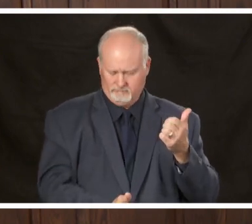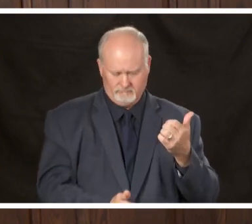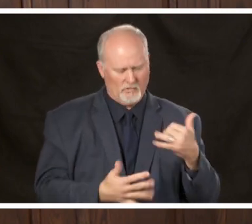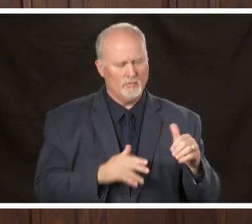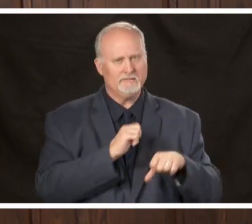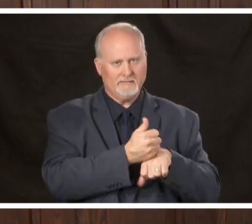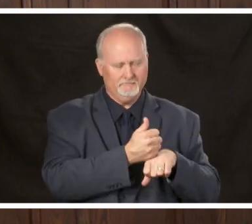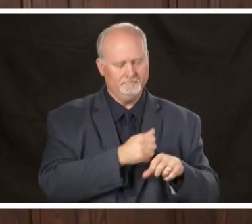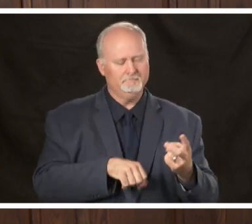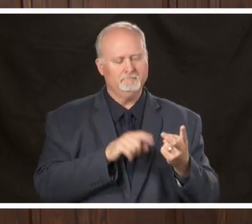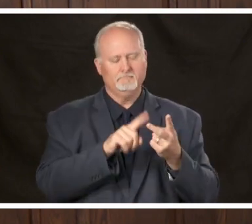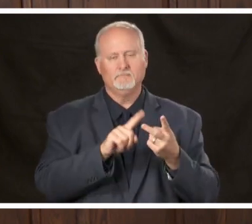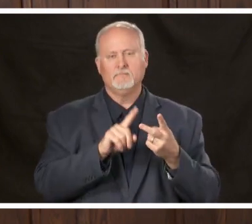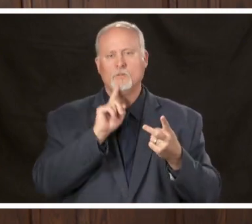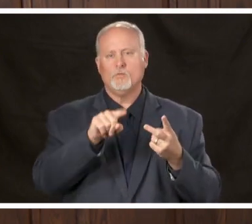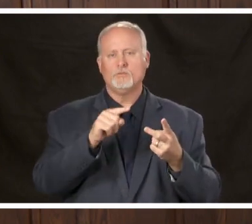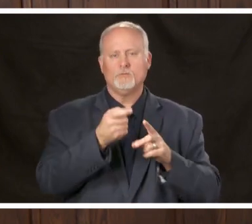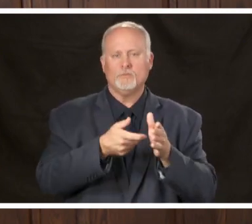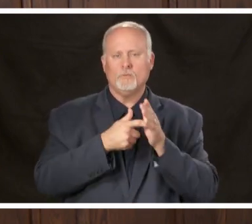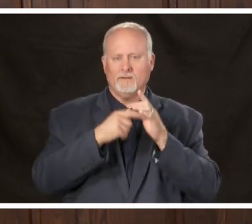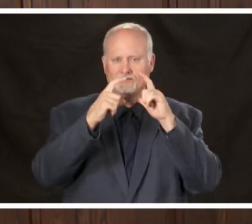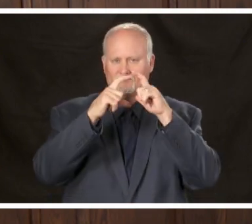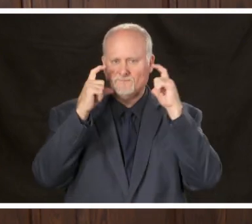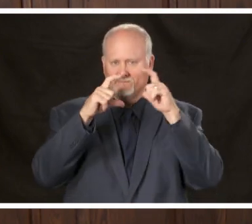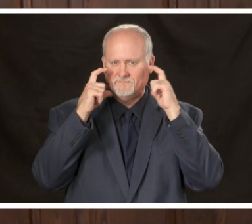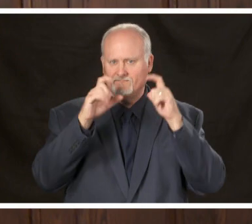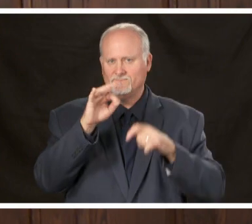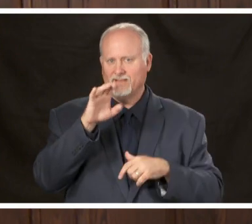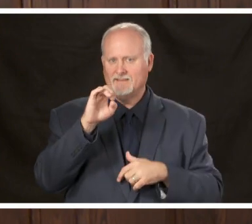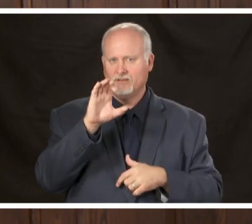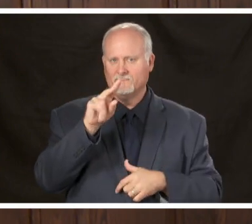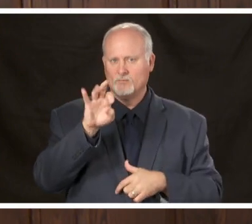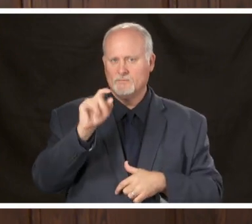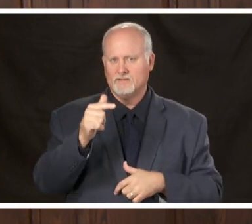ordinance on the requirement of phase covers if you are out of your home or